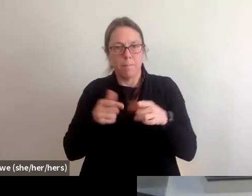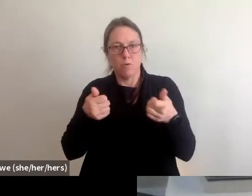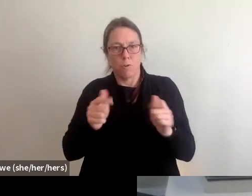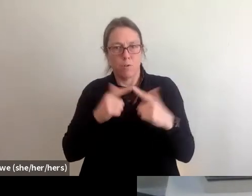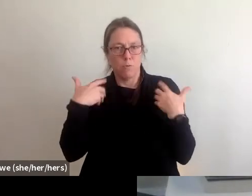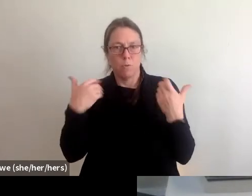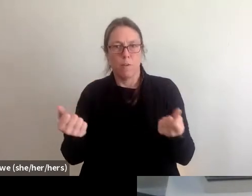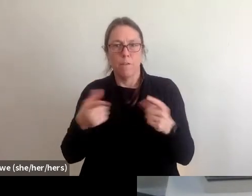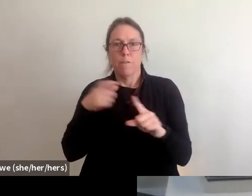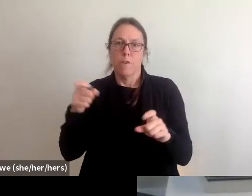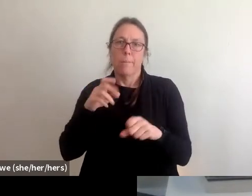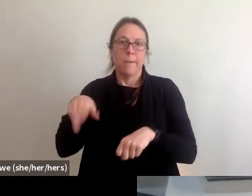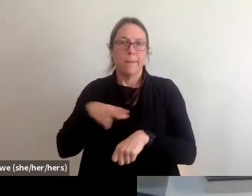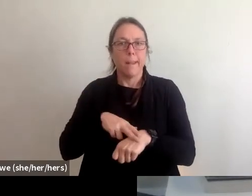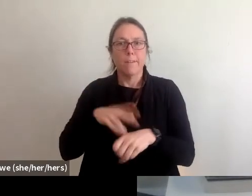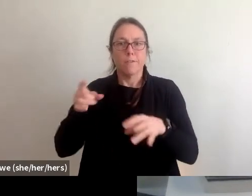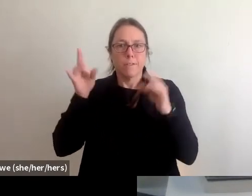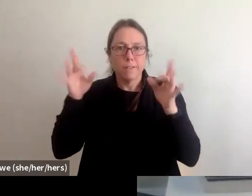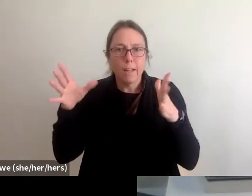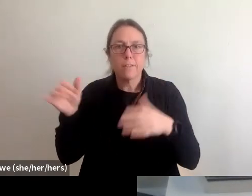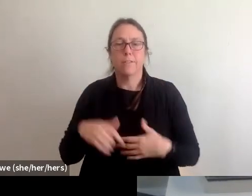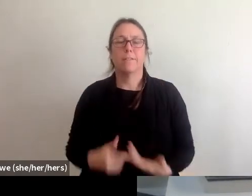In terms of where to go, so typically